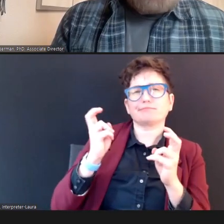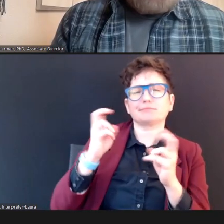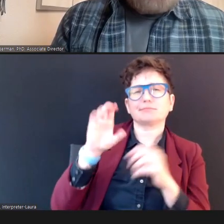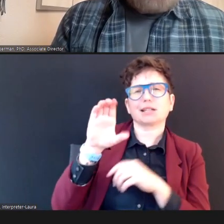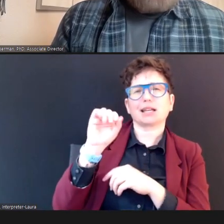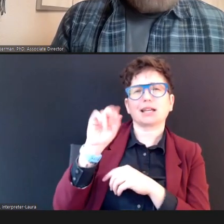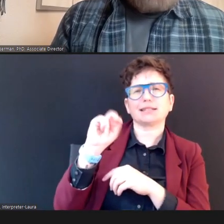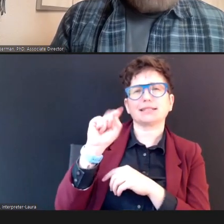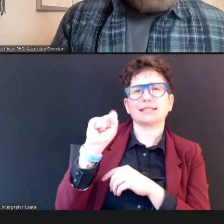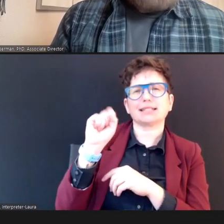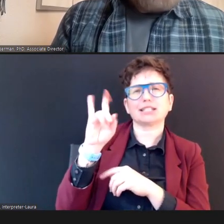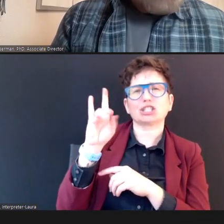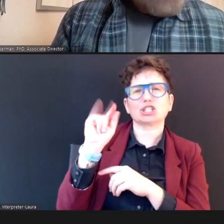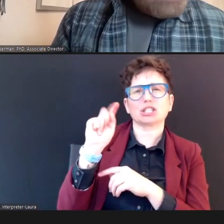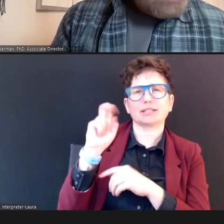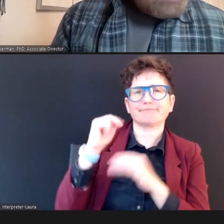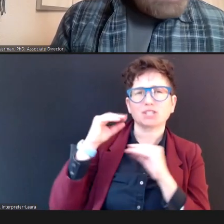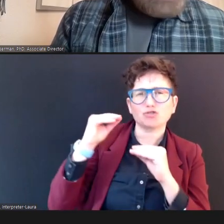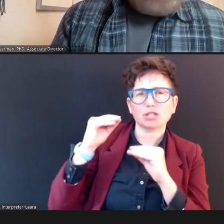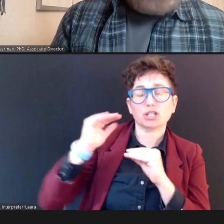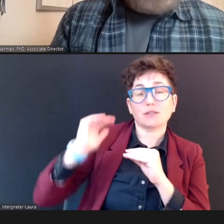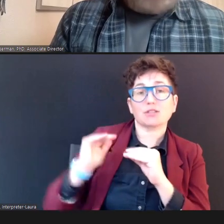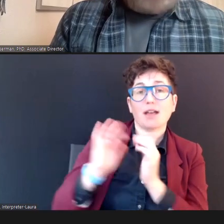to listen for a tone; and then, to respond, by raising a hand, or